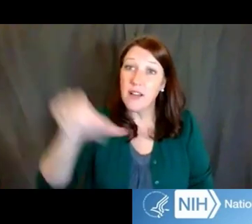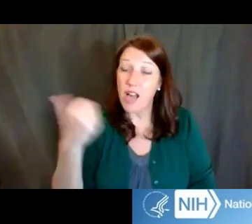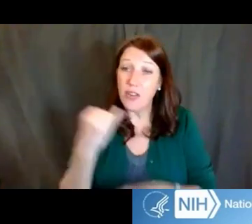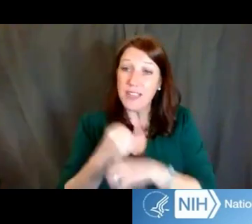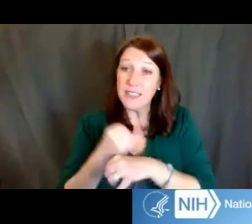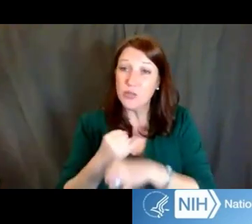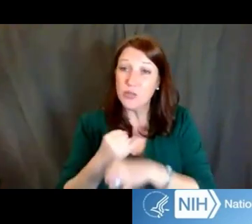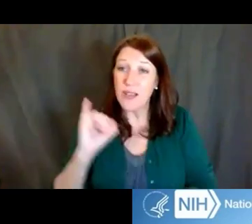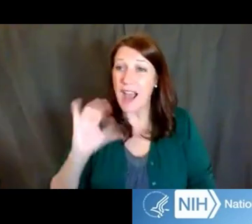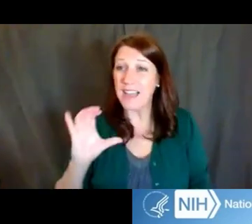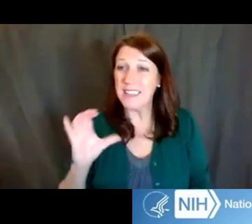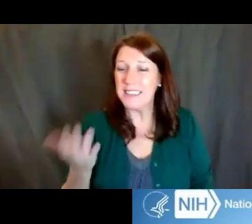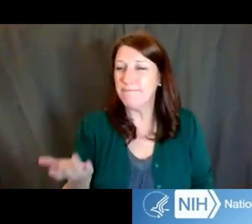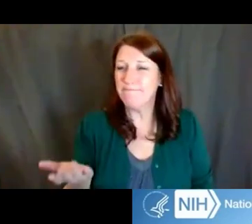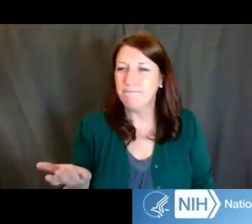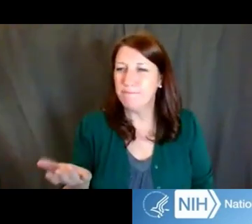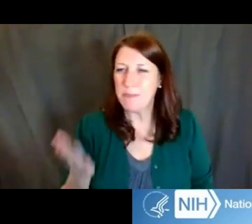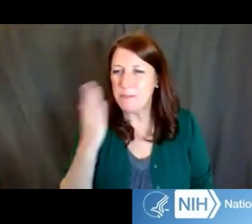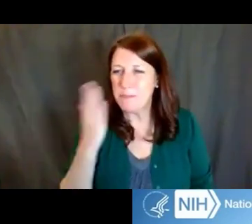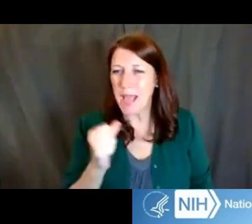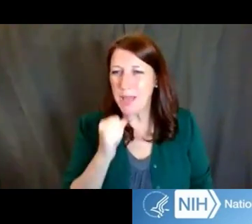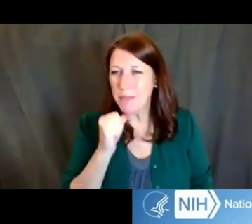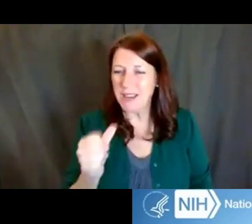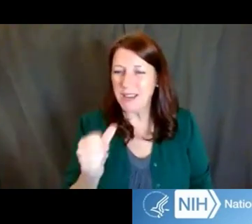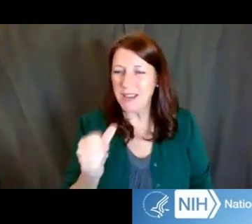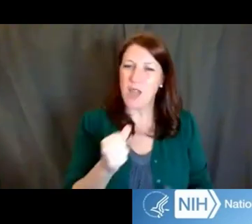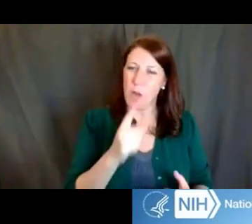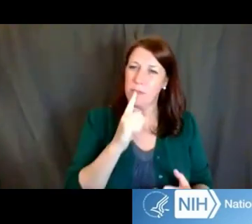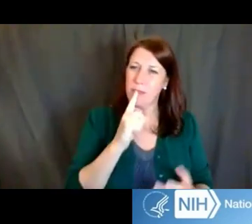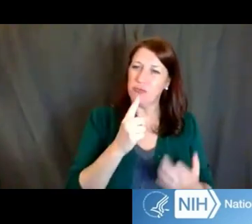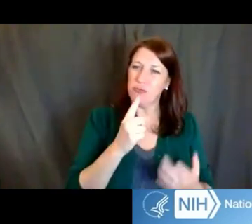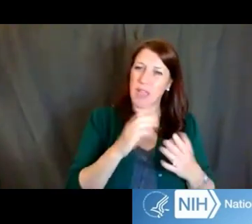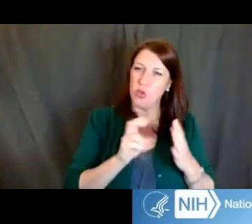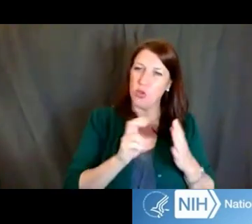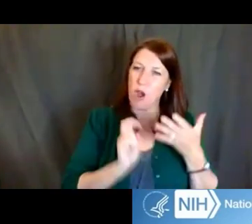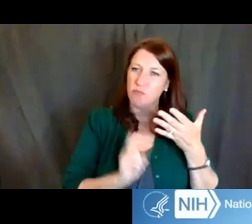And you want to be set up for success. Dr. Ericka Boone. Exactly.